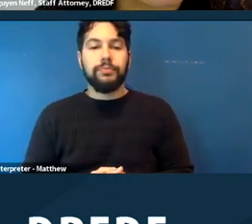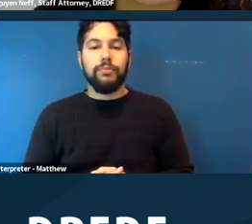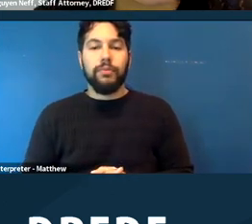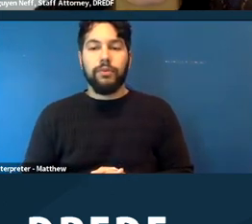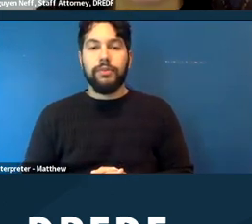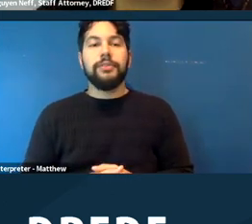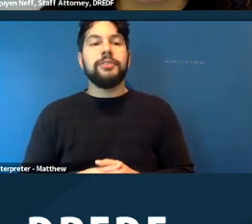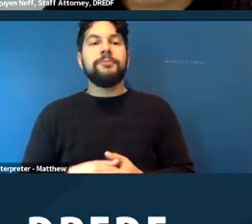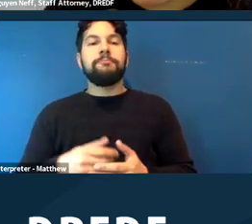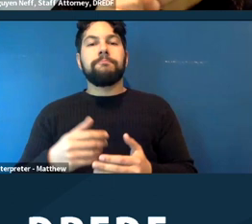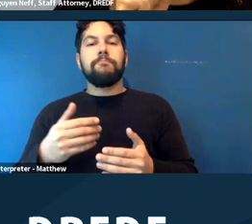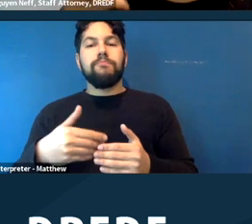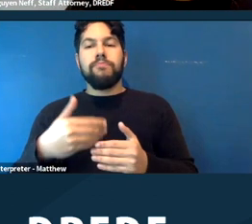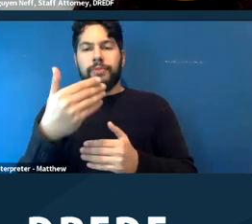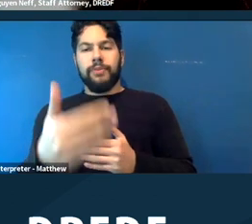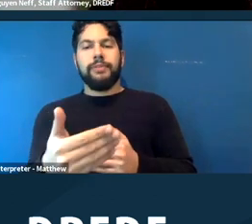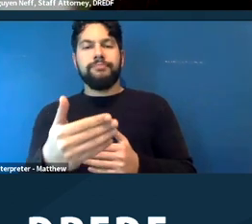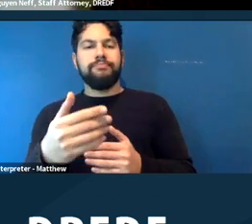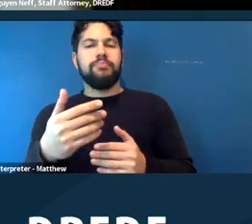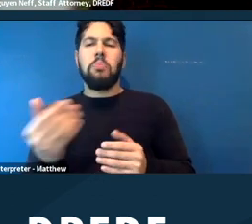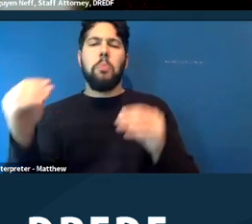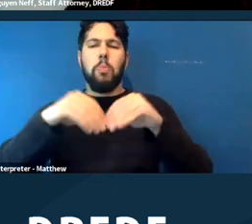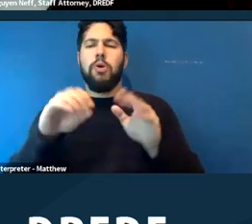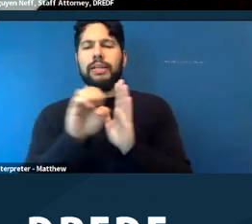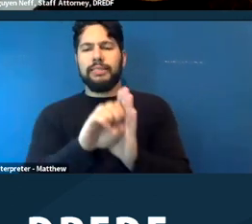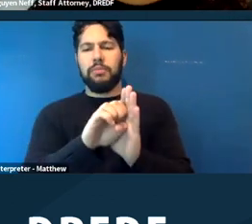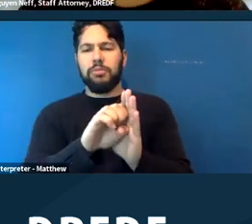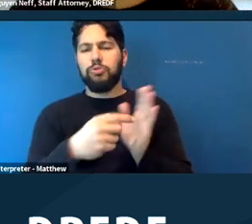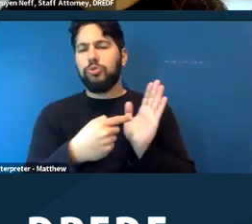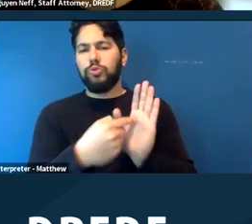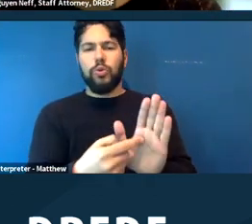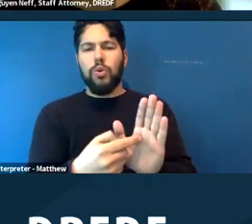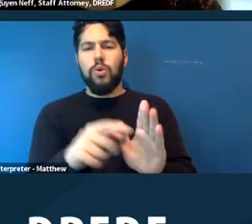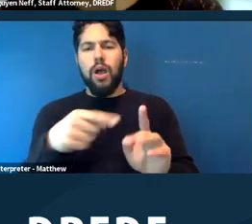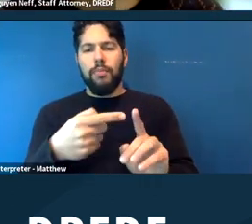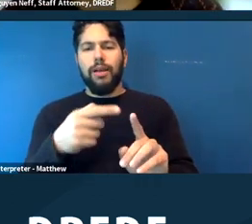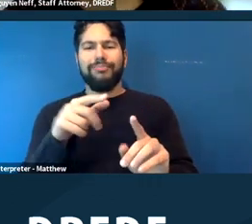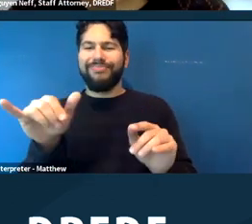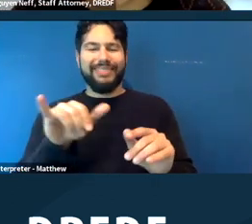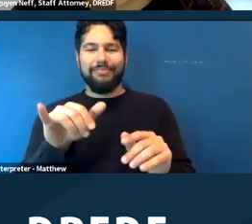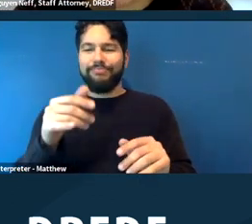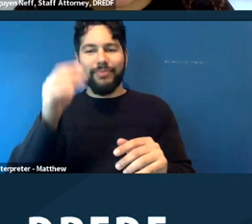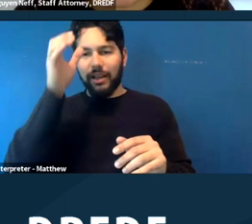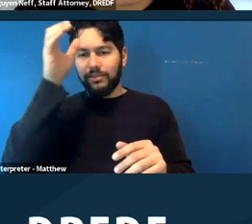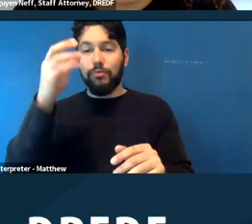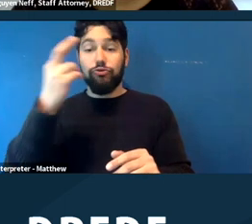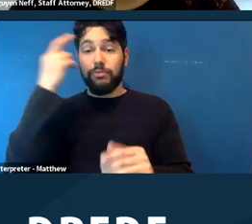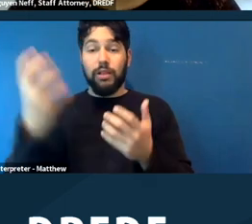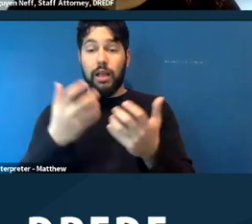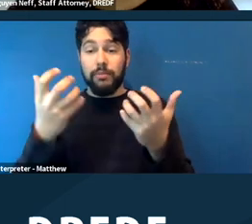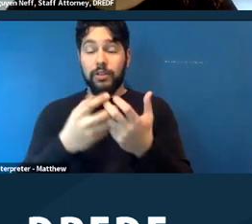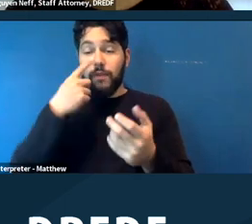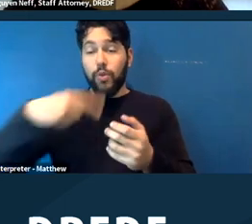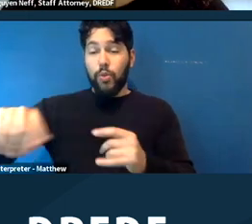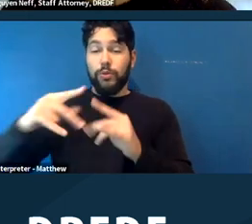So here's examples of reasonable accommodations for people living in encampments. And this